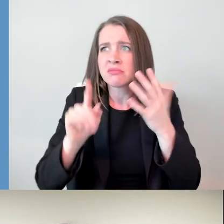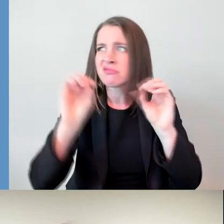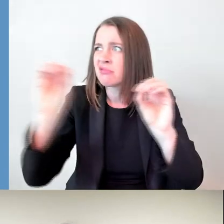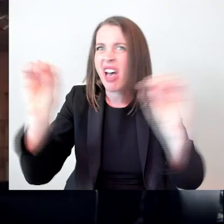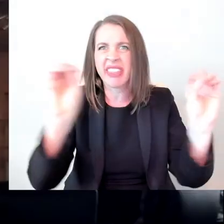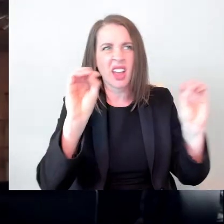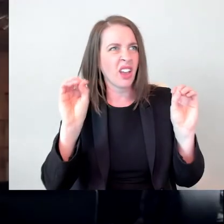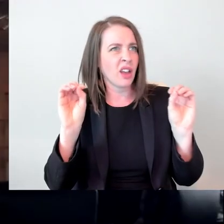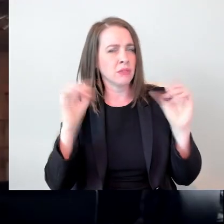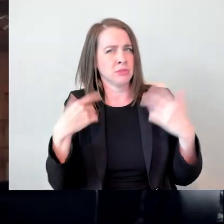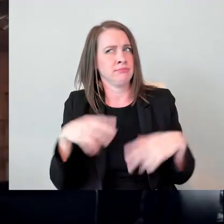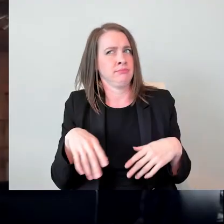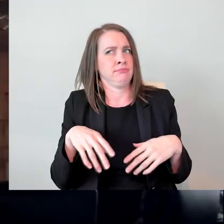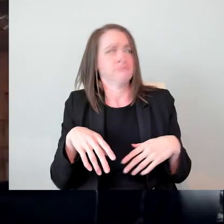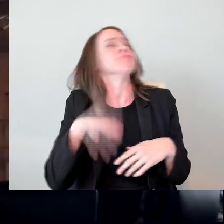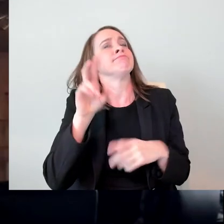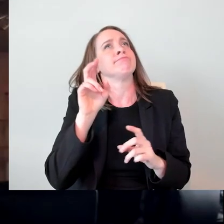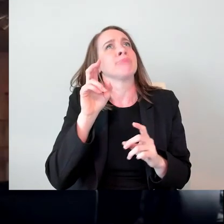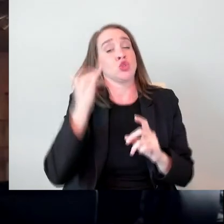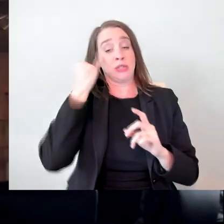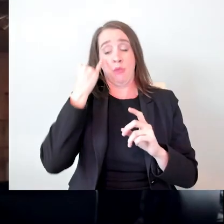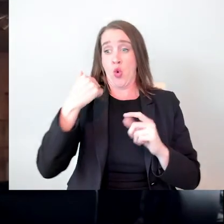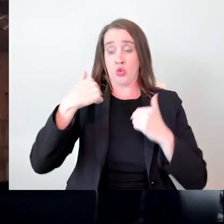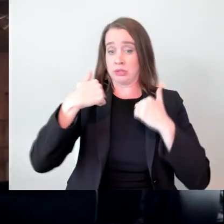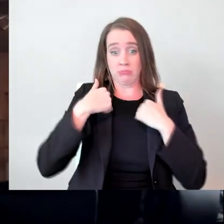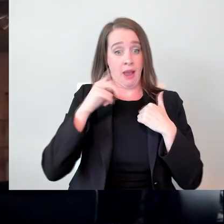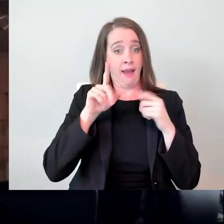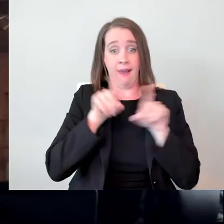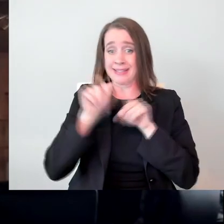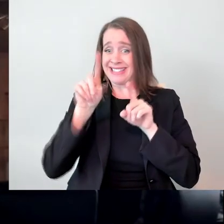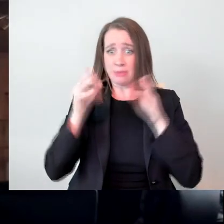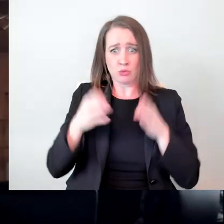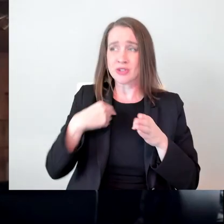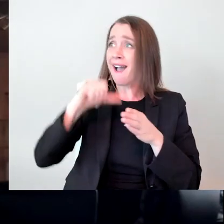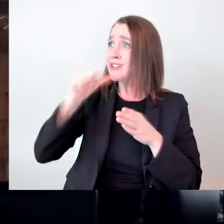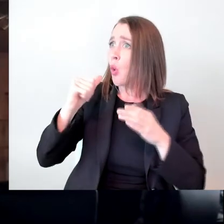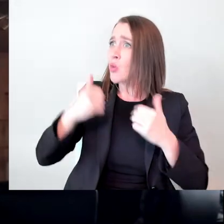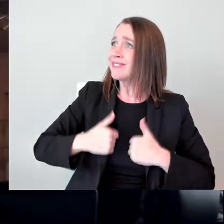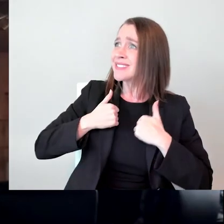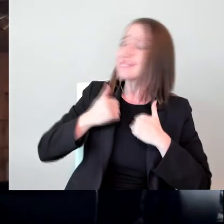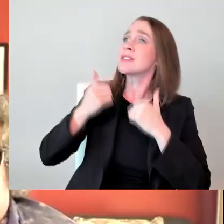how does that employer know to hire you if they haven't even seen you in works of fiction?